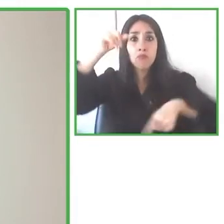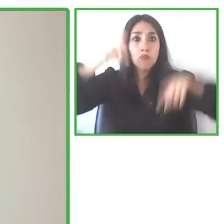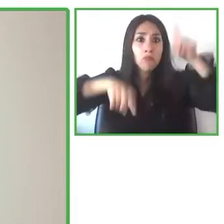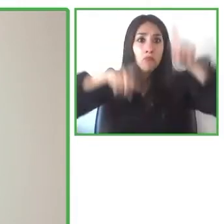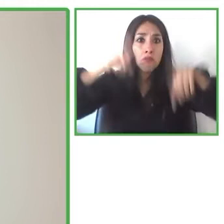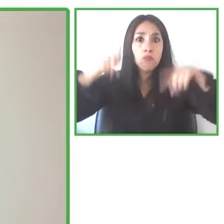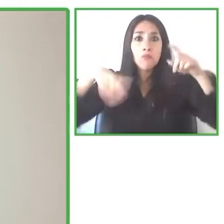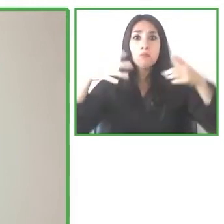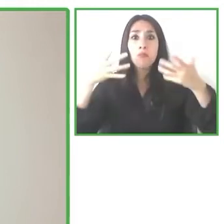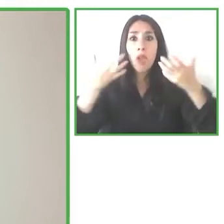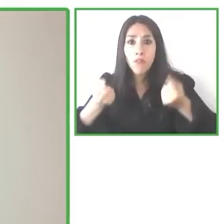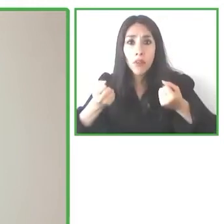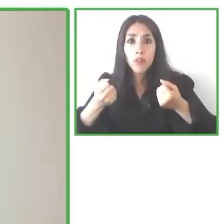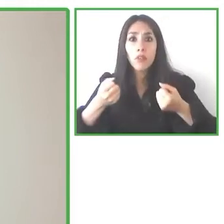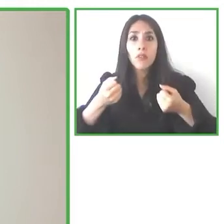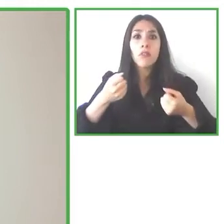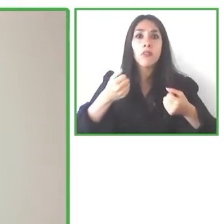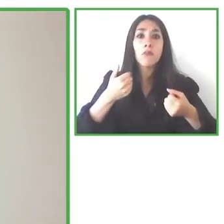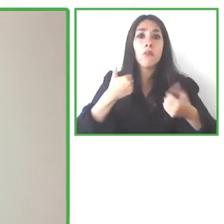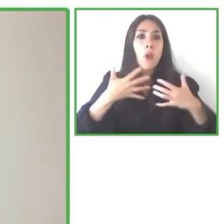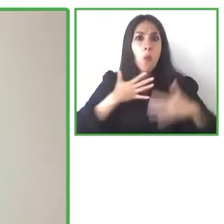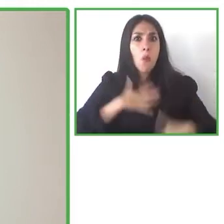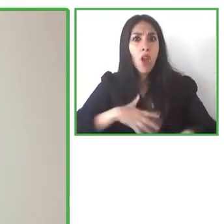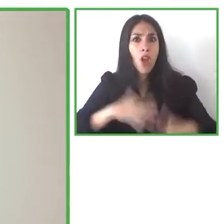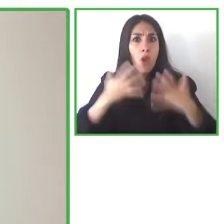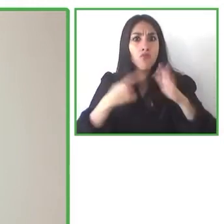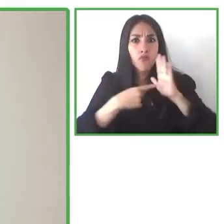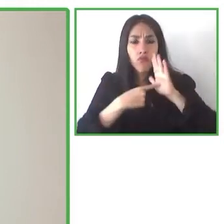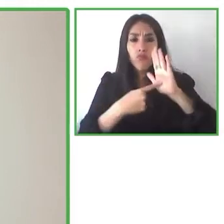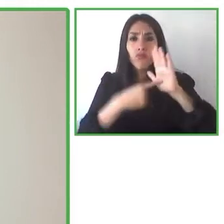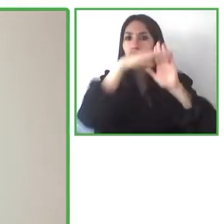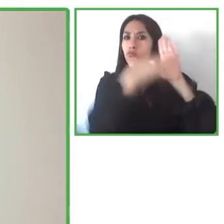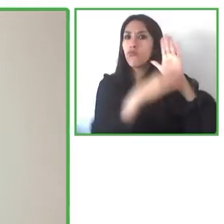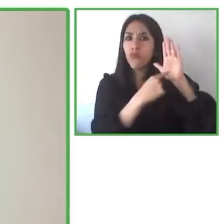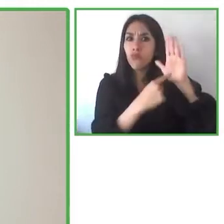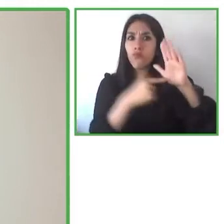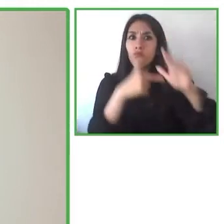wanted to bring to the fore in this session we're going to have